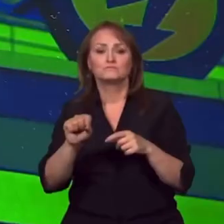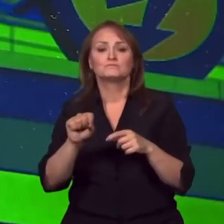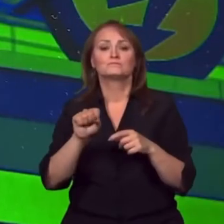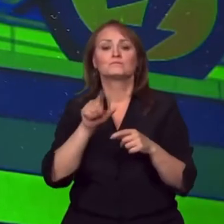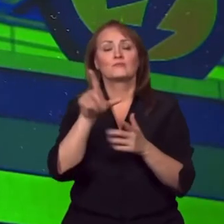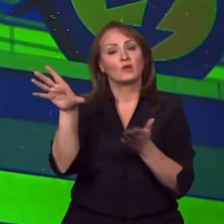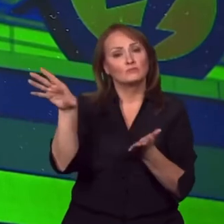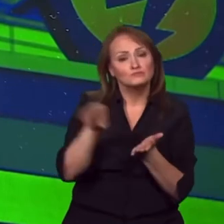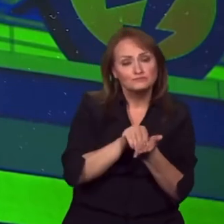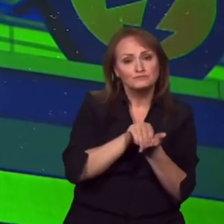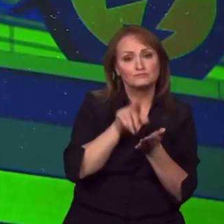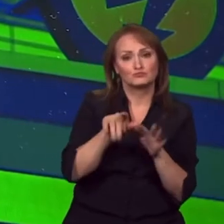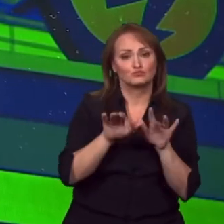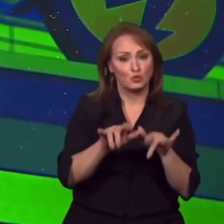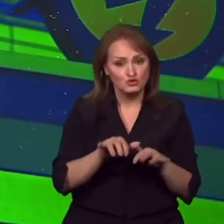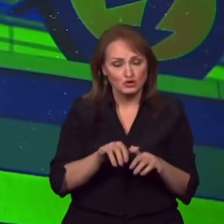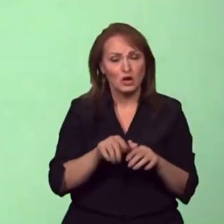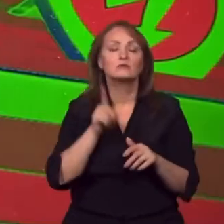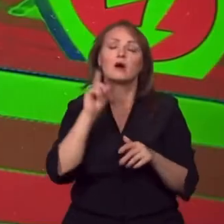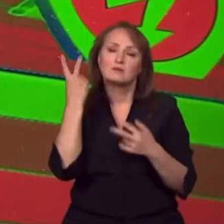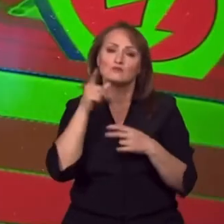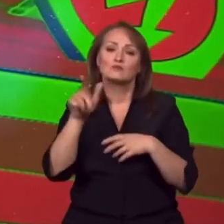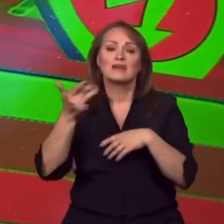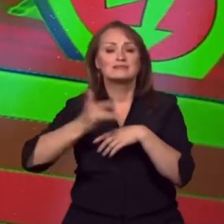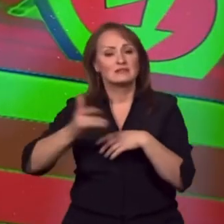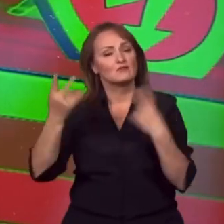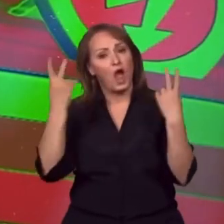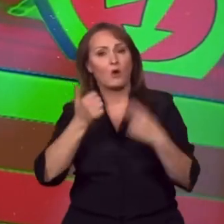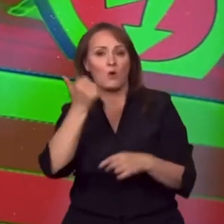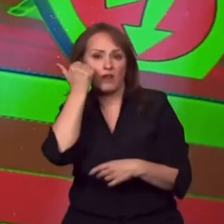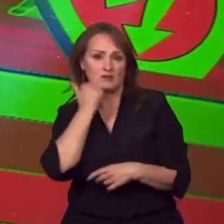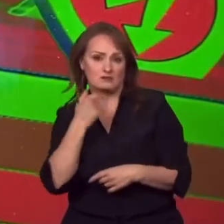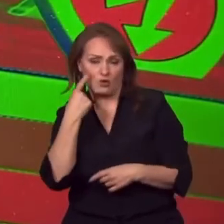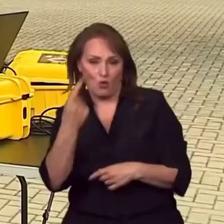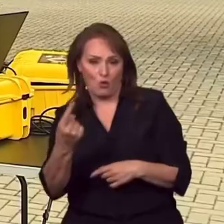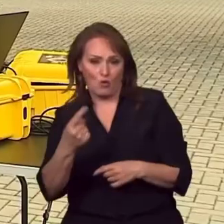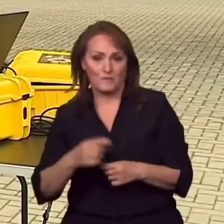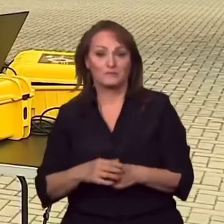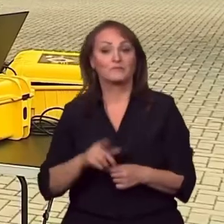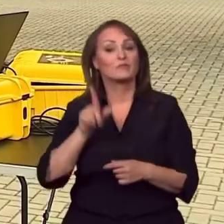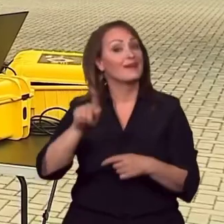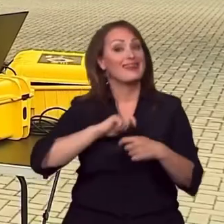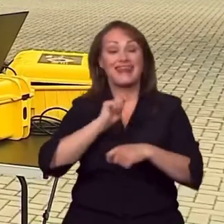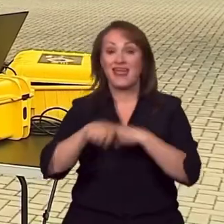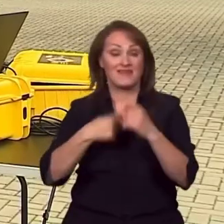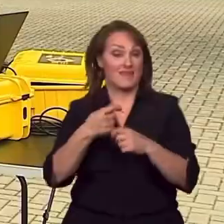It is modified to have the sensitivity of the human eye. It does not create photos, but accurate data in numbers.